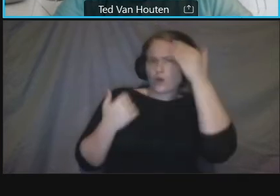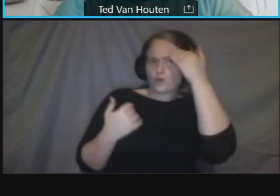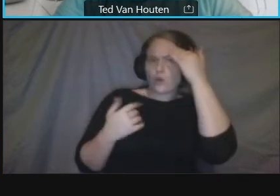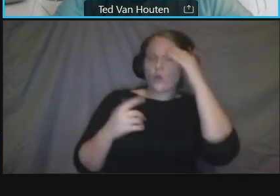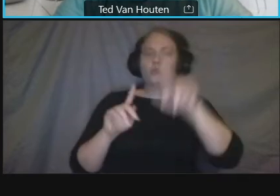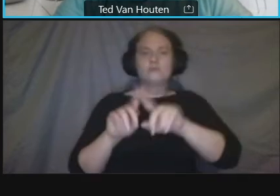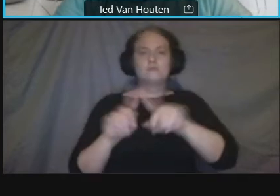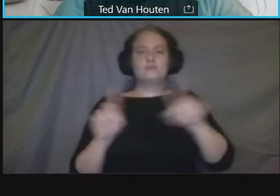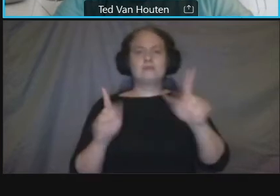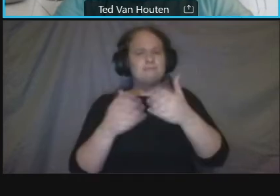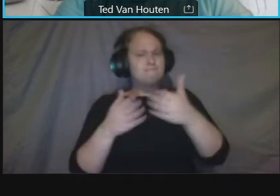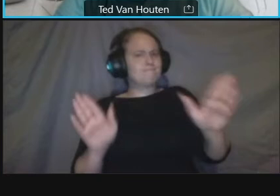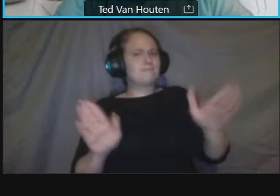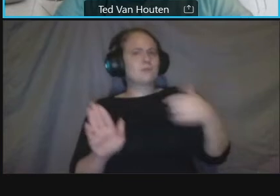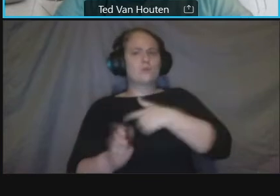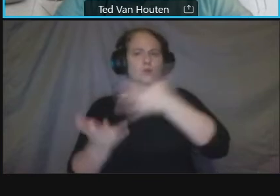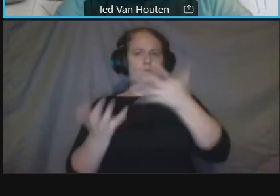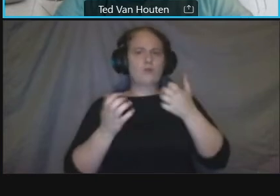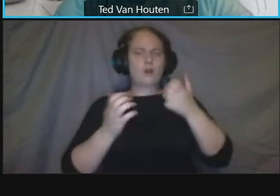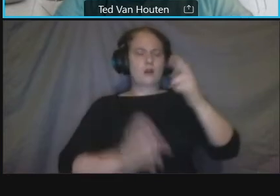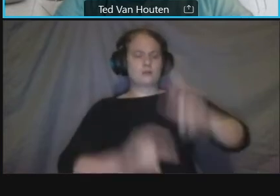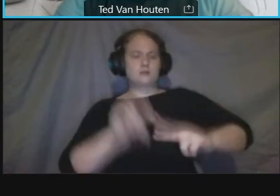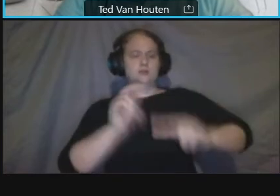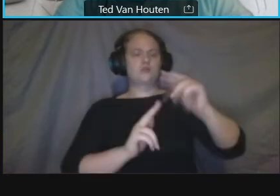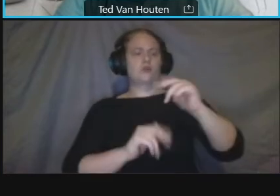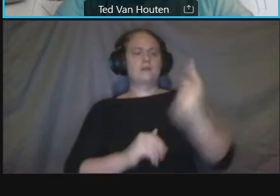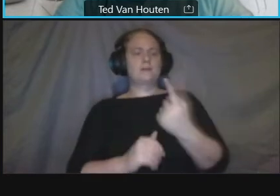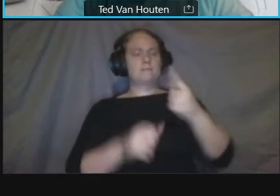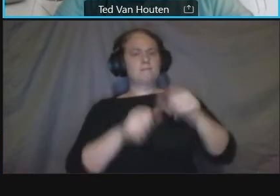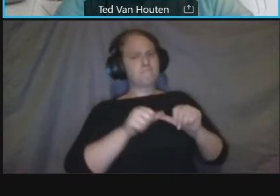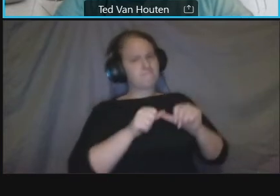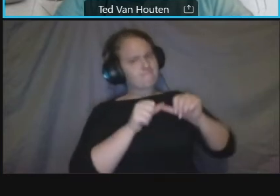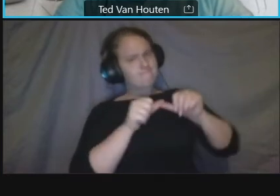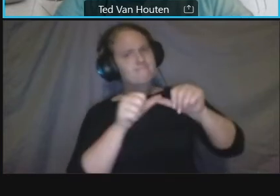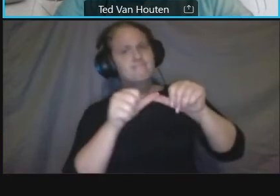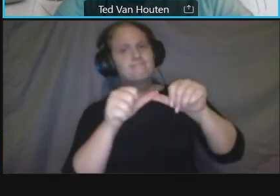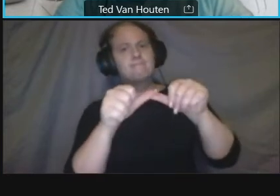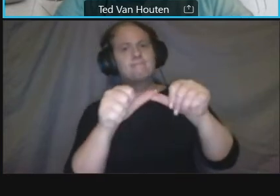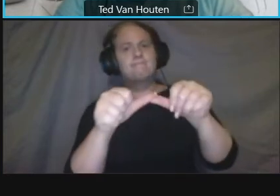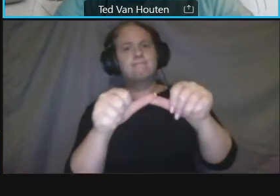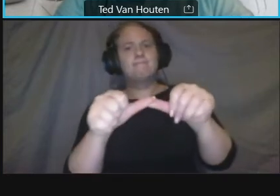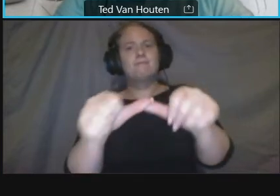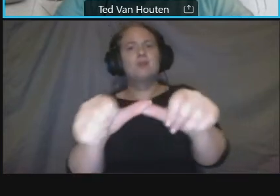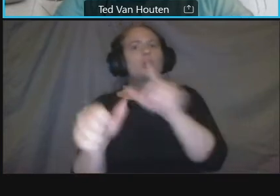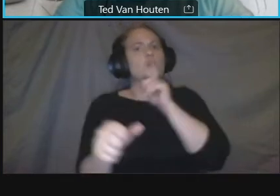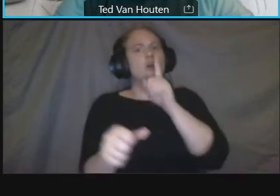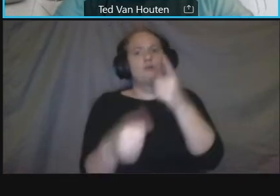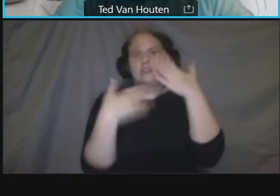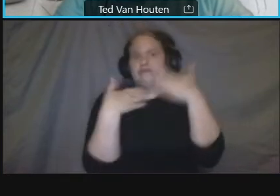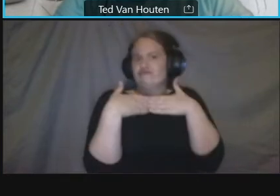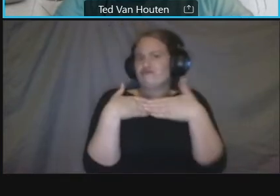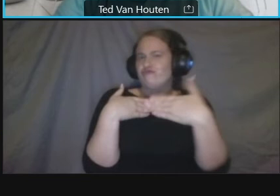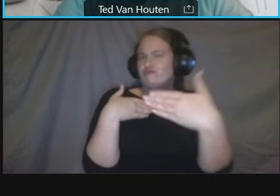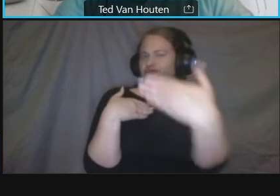something's going to make lasting improvements um both uh you know aesthetically but also um